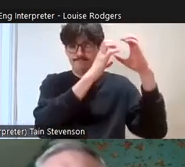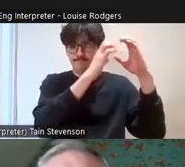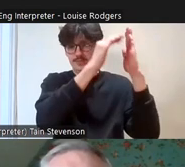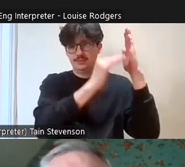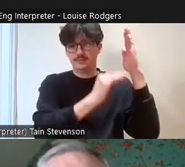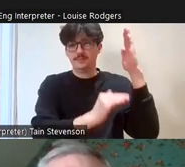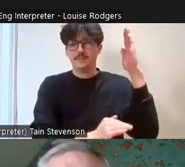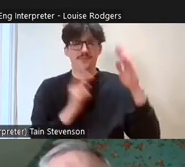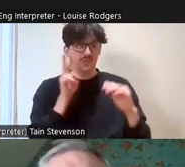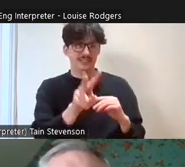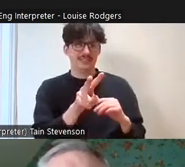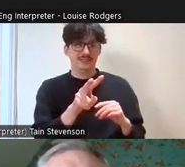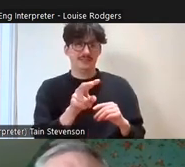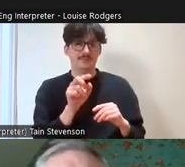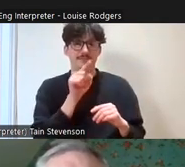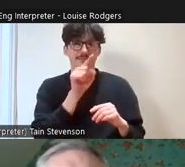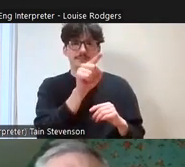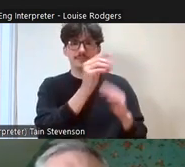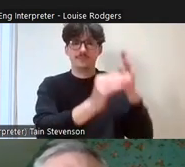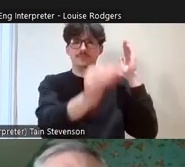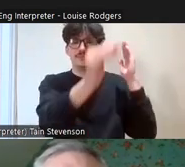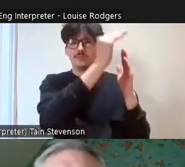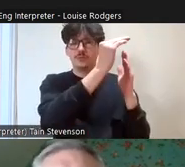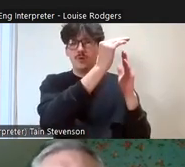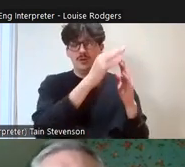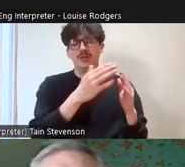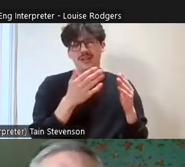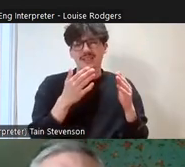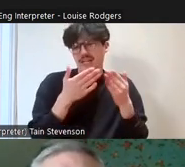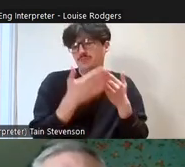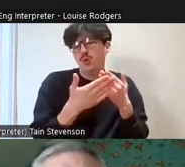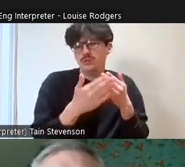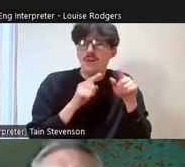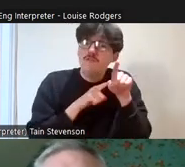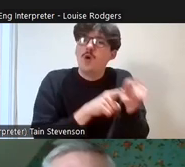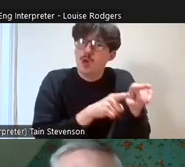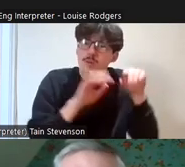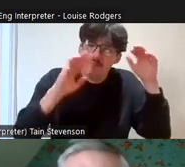you know, those are the ones where we would do most of our follow-up focusing on and trying to